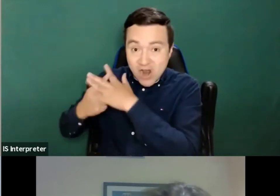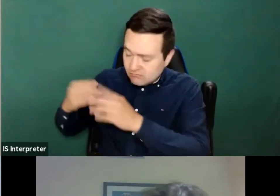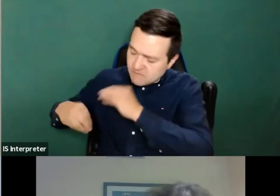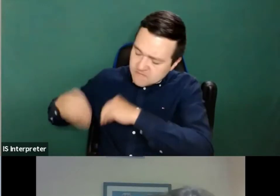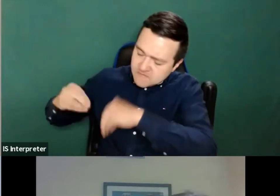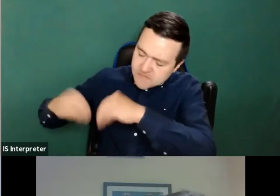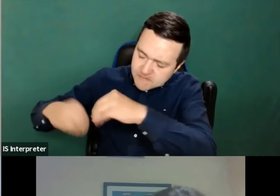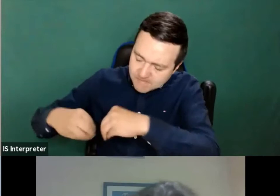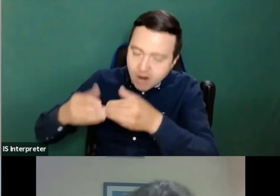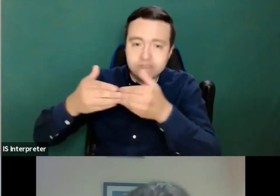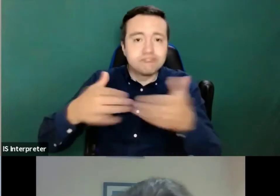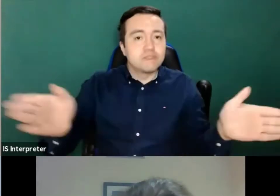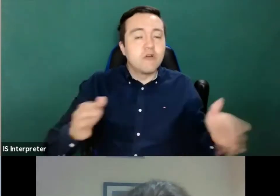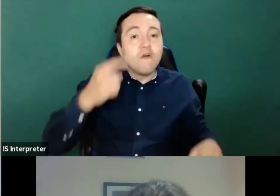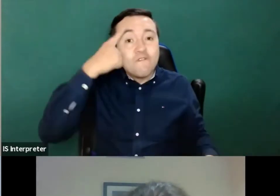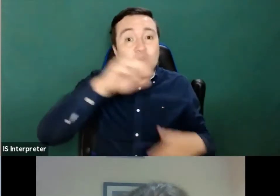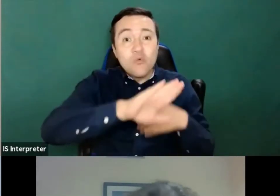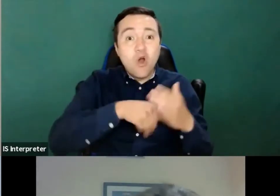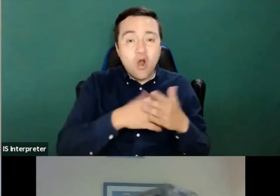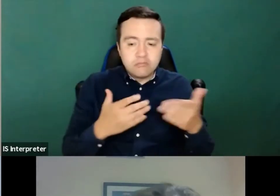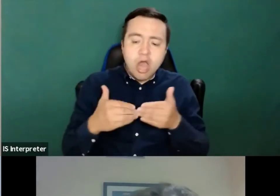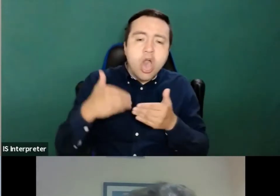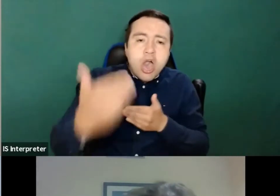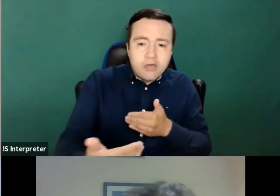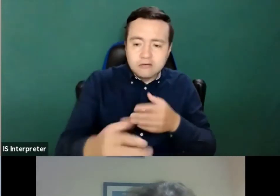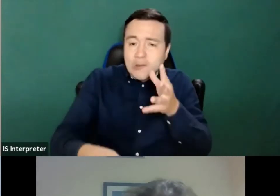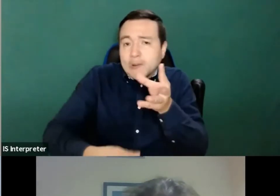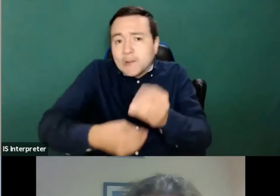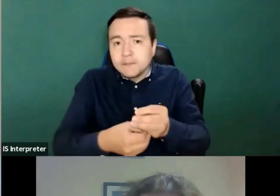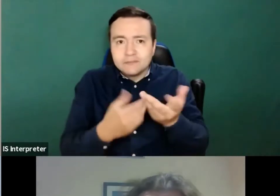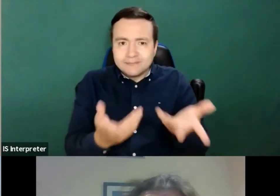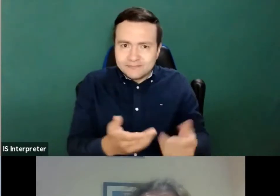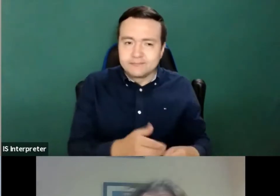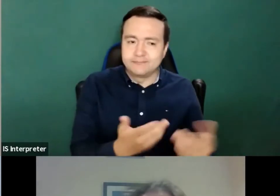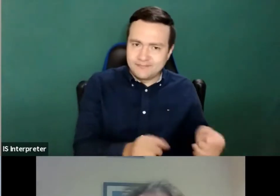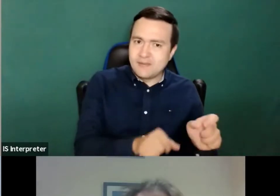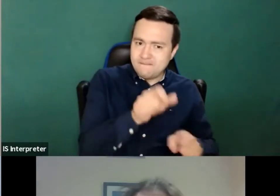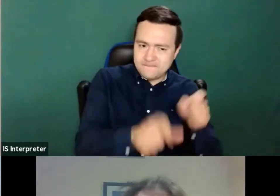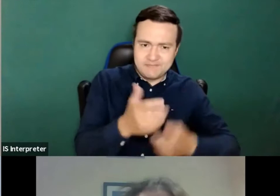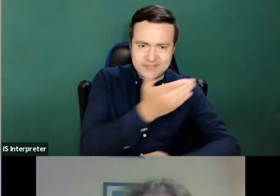that accessibility is input compulsory, but also that people with disability represent